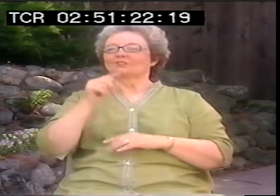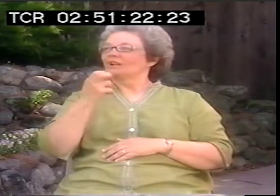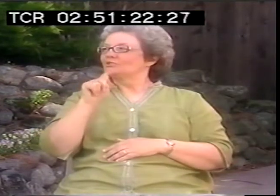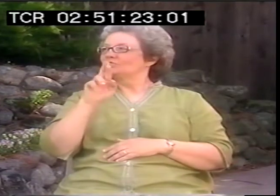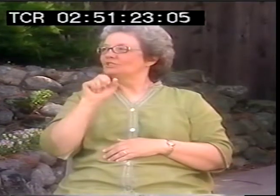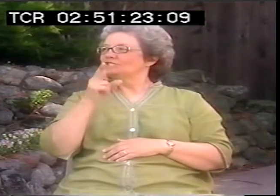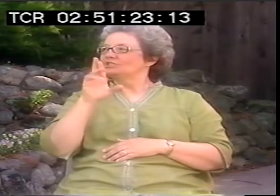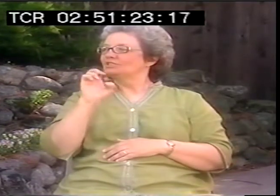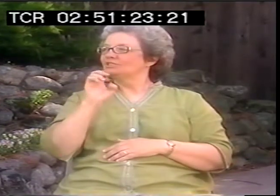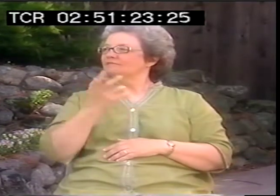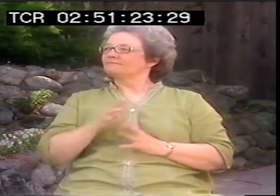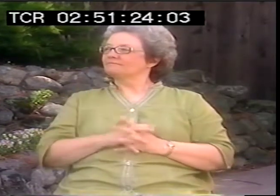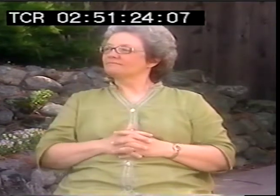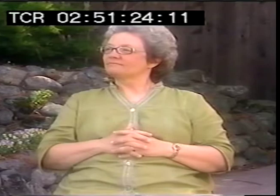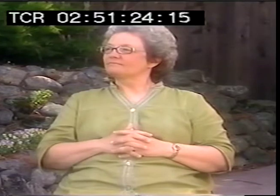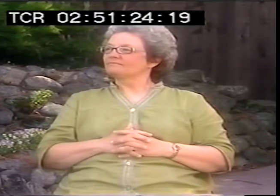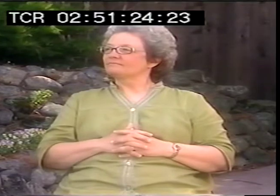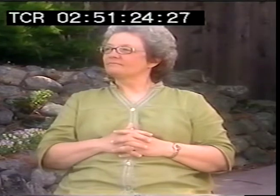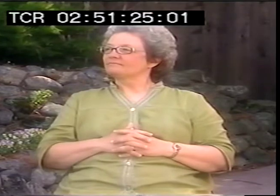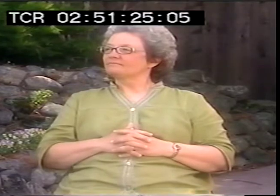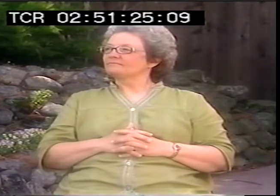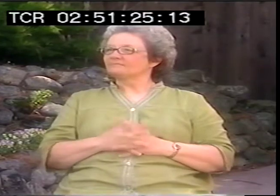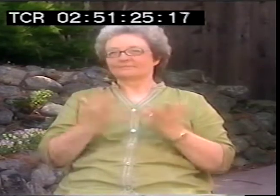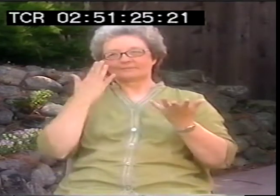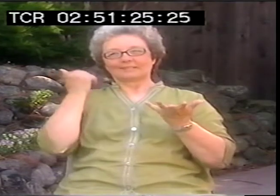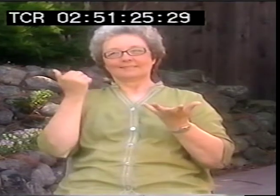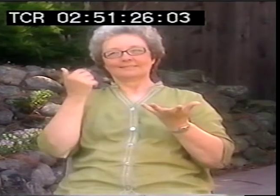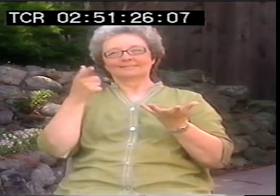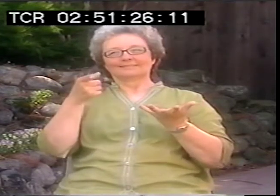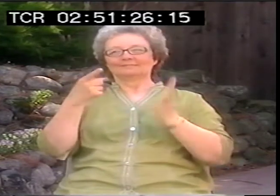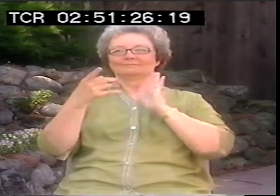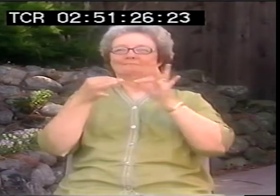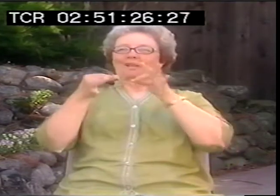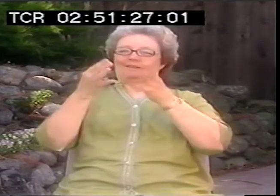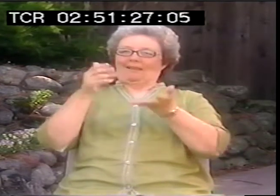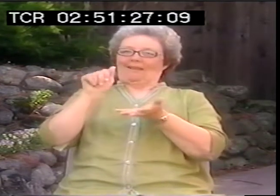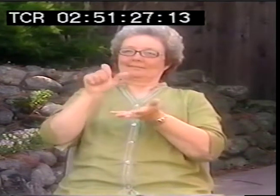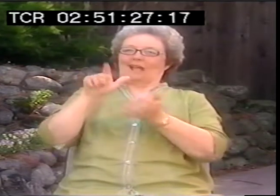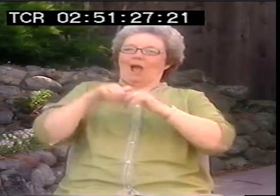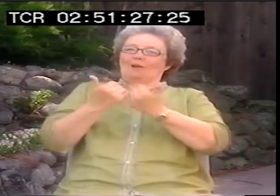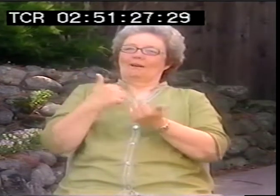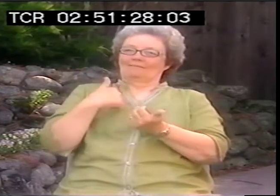of the others, but “The Treasure” is dear to me